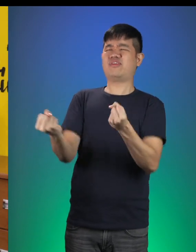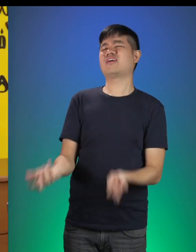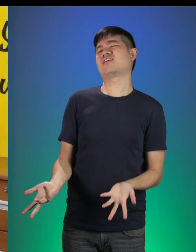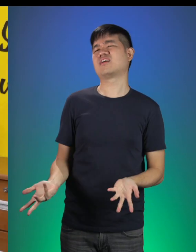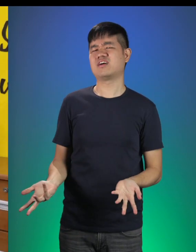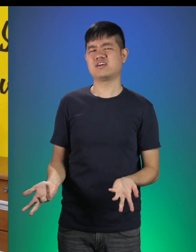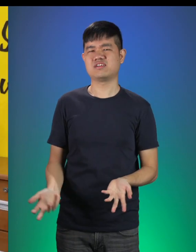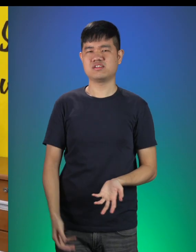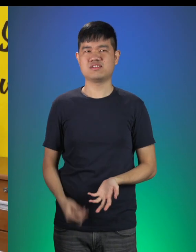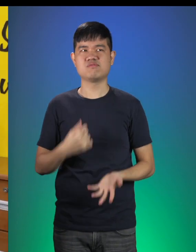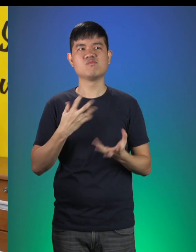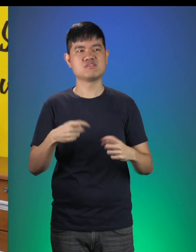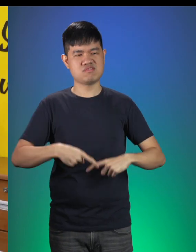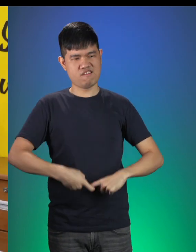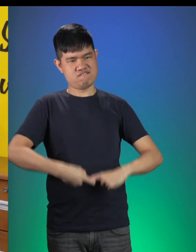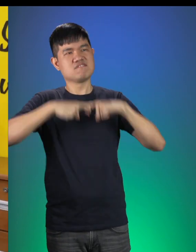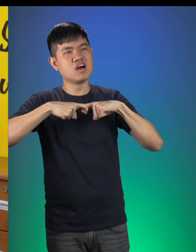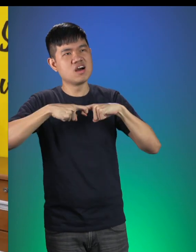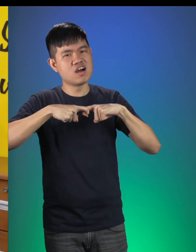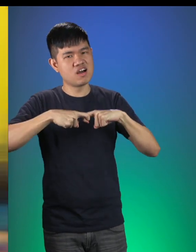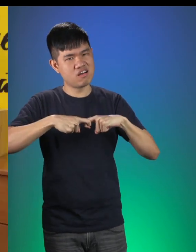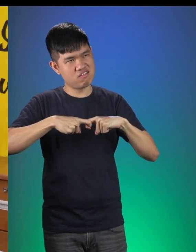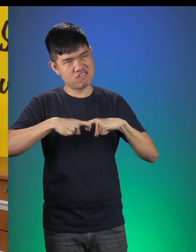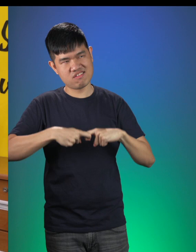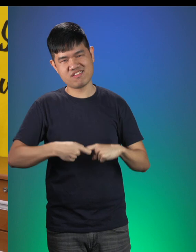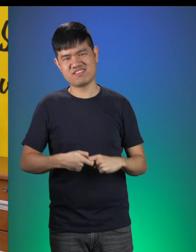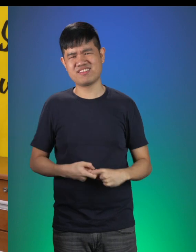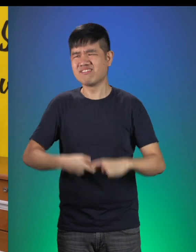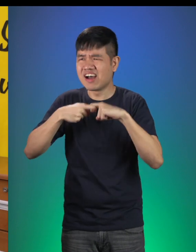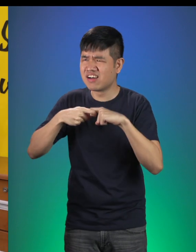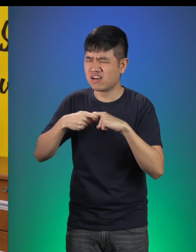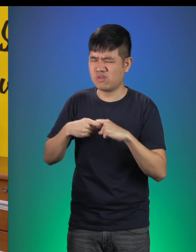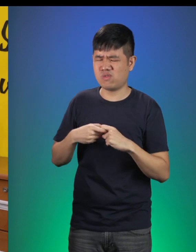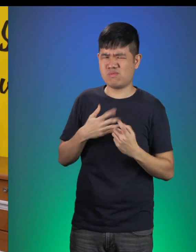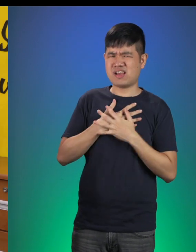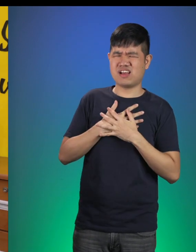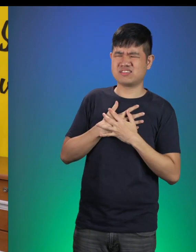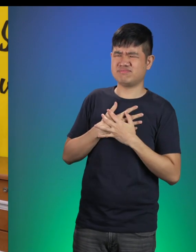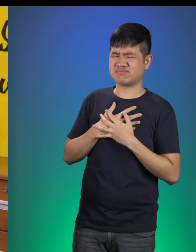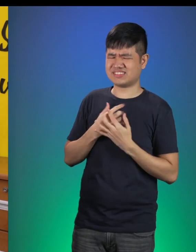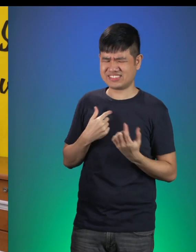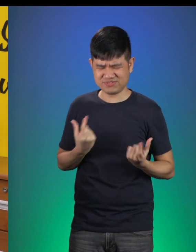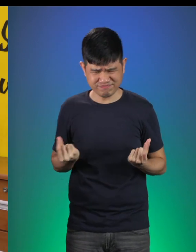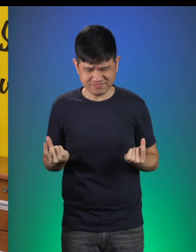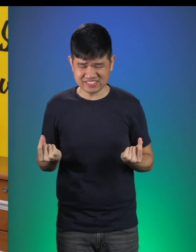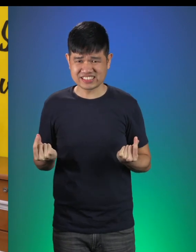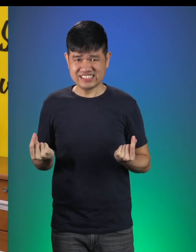BB Wolf: I want to take my revenge! Little Red: Revenge? Oh my! What ever shall I do?!